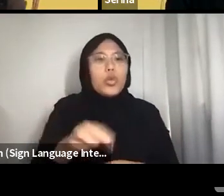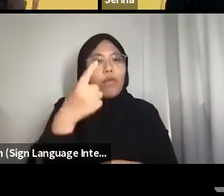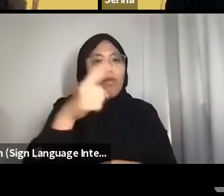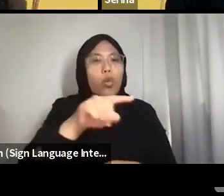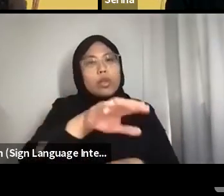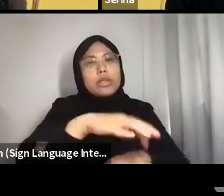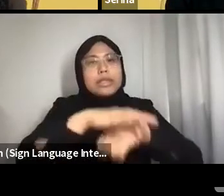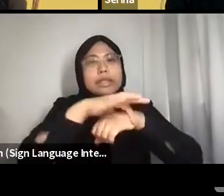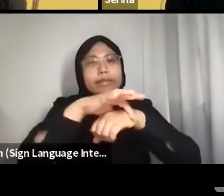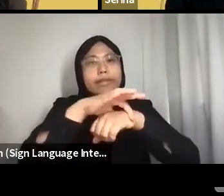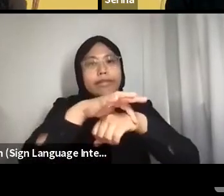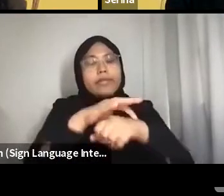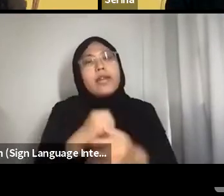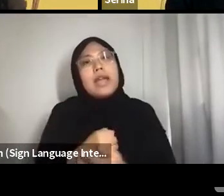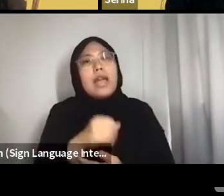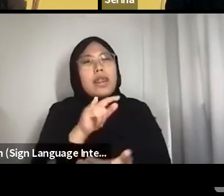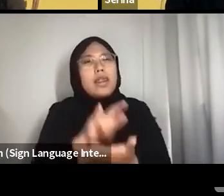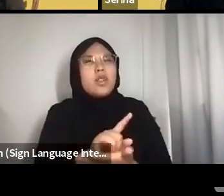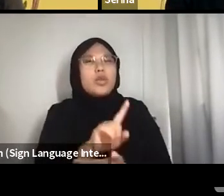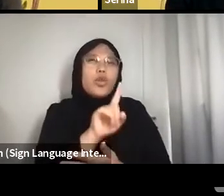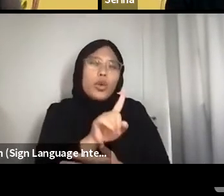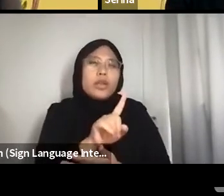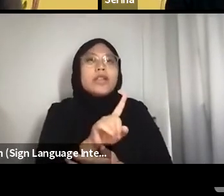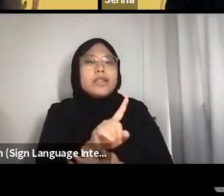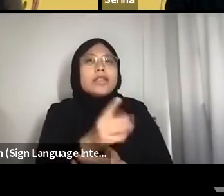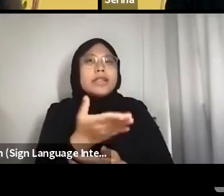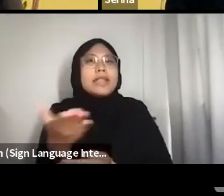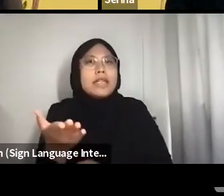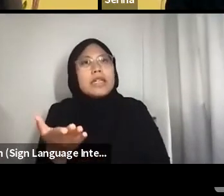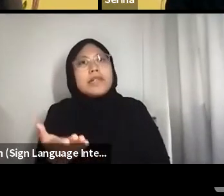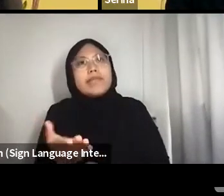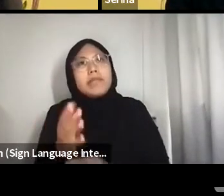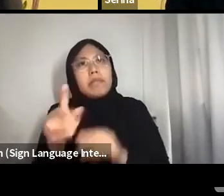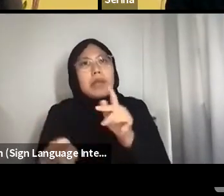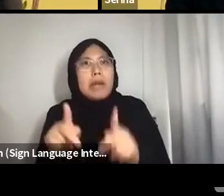That’s one thing people might like to think about.